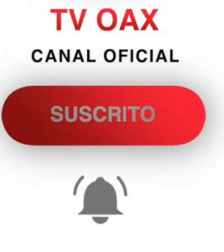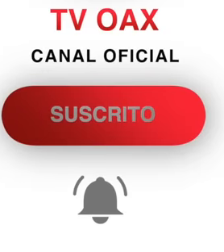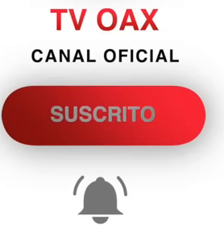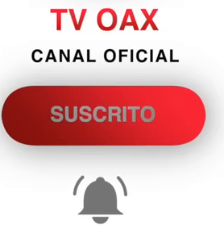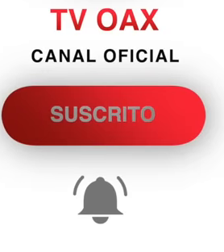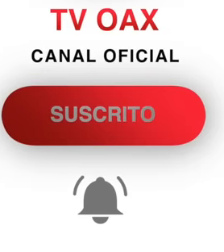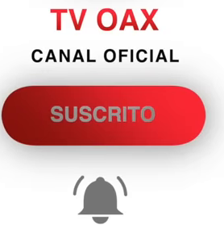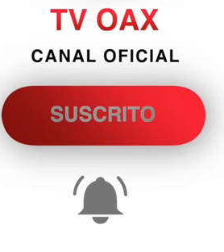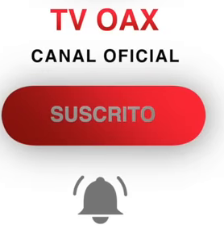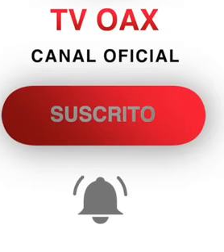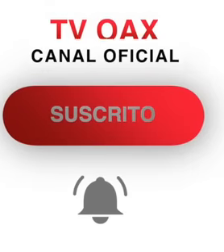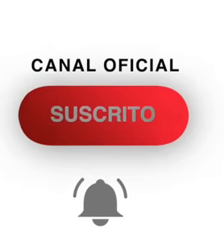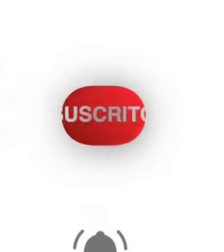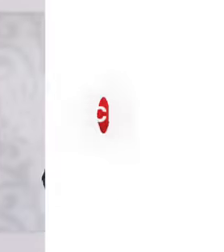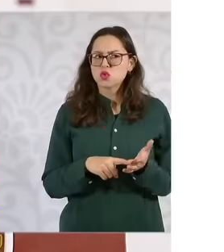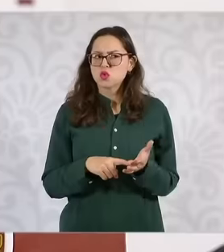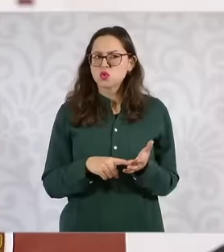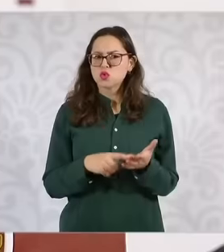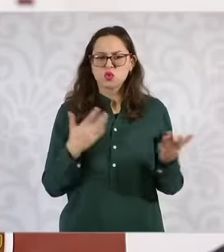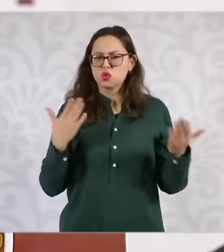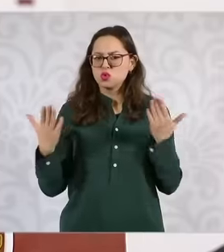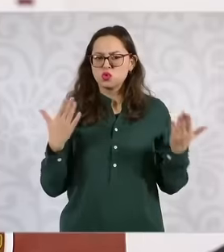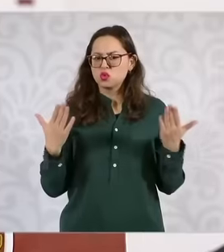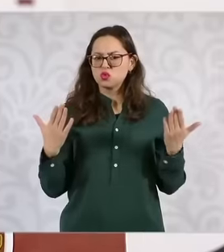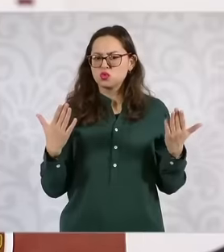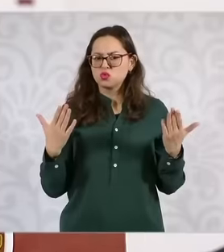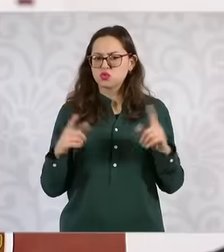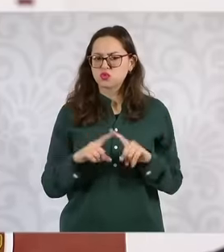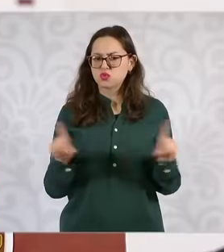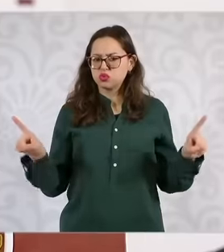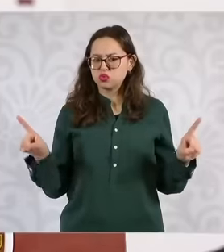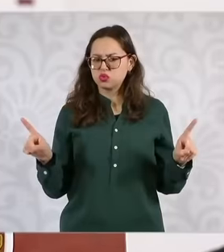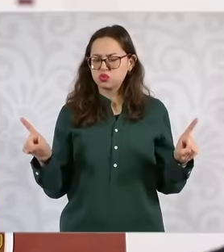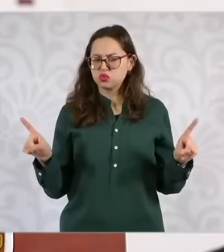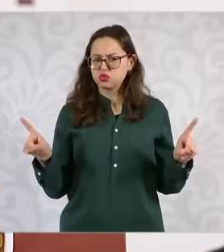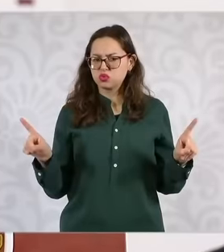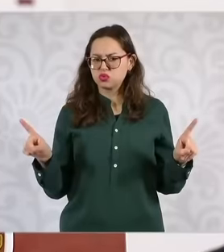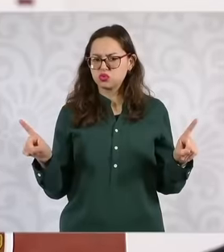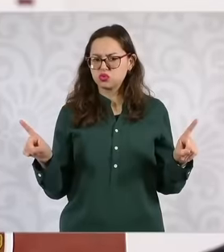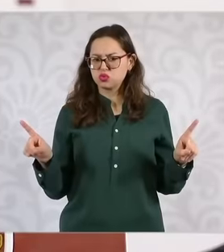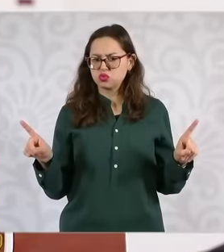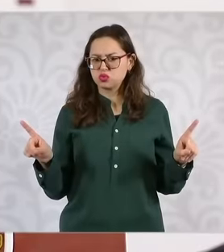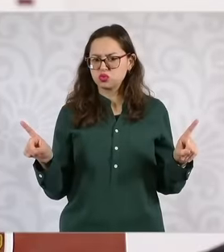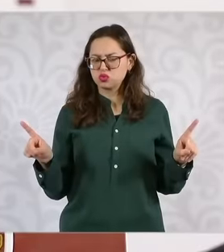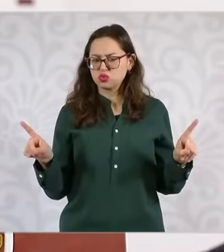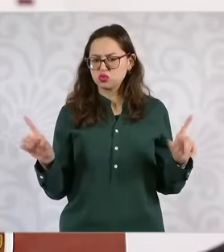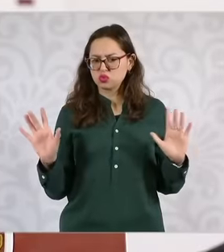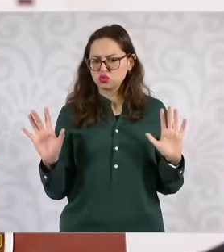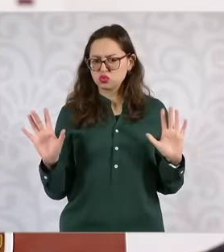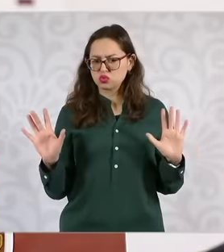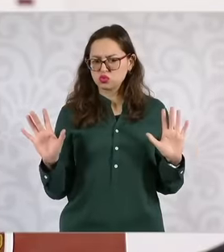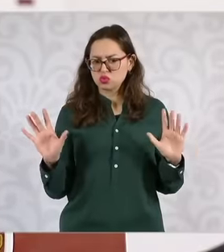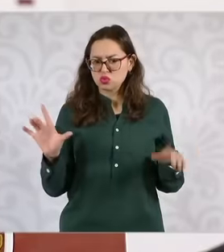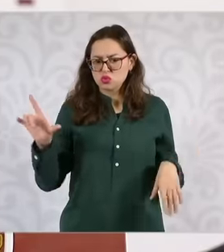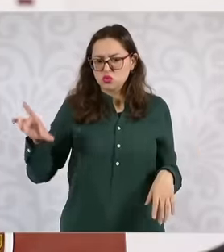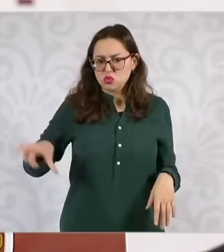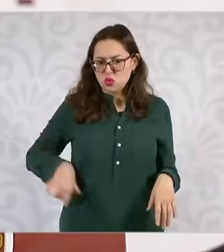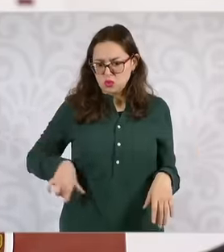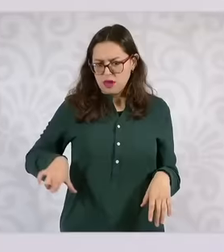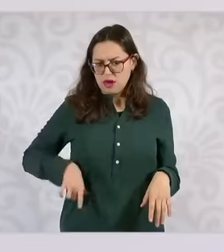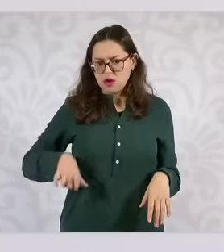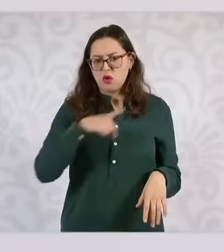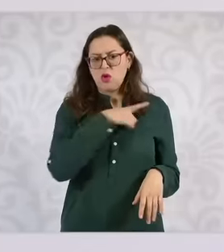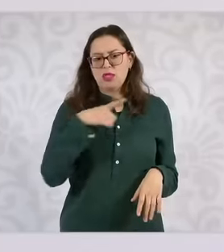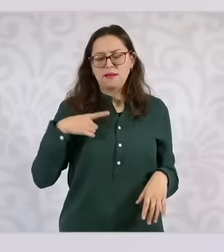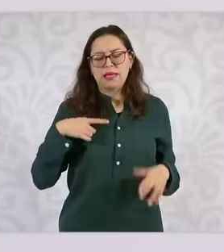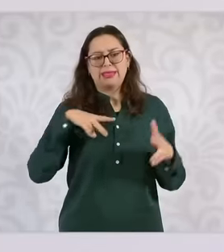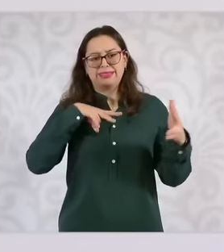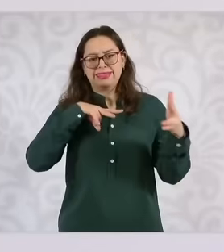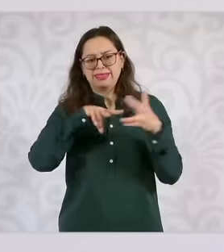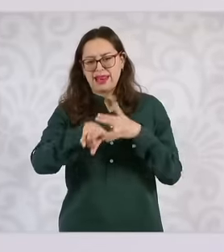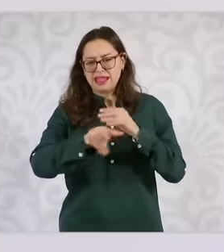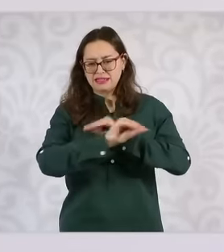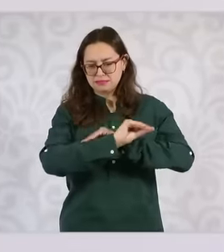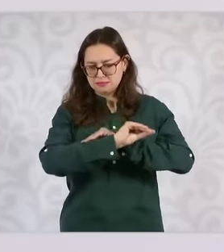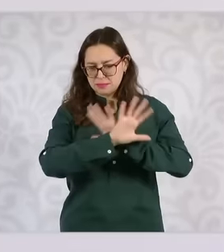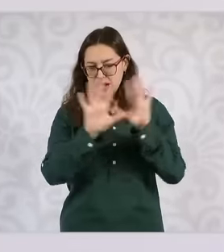. In other words, it seems to me that Transparency is a responsibility of every government.